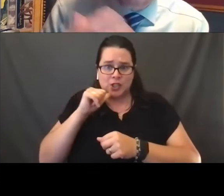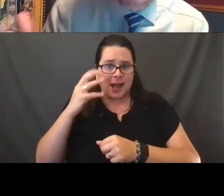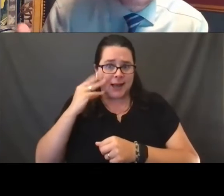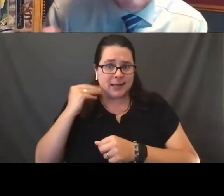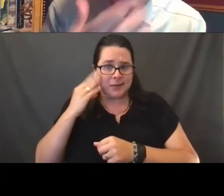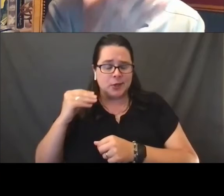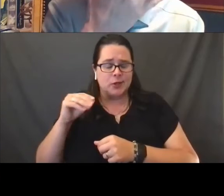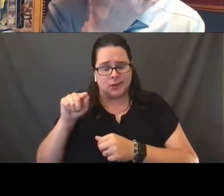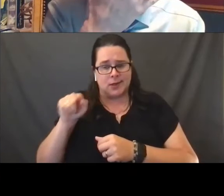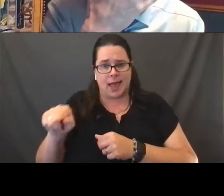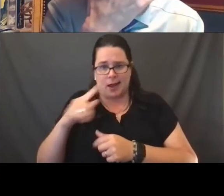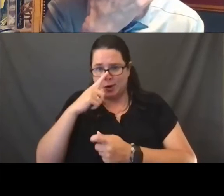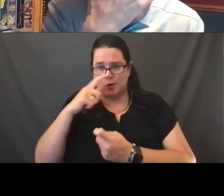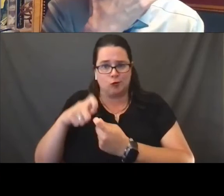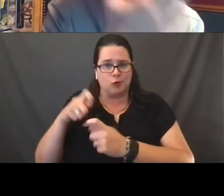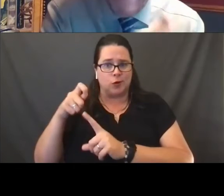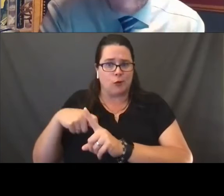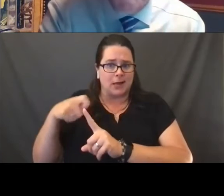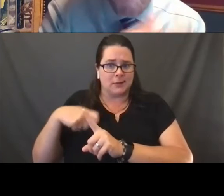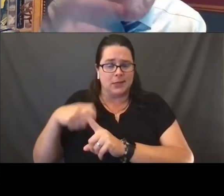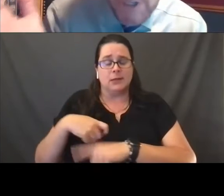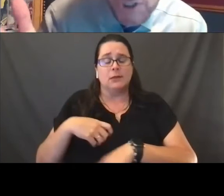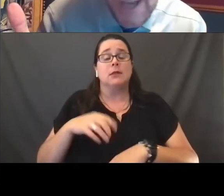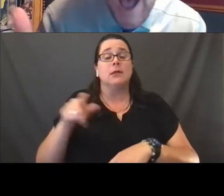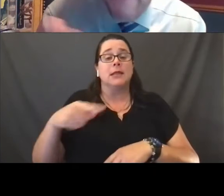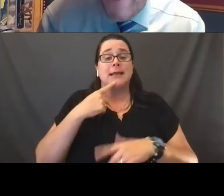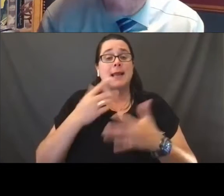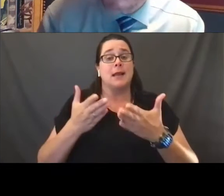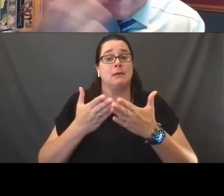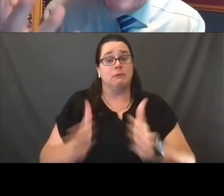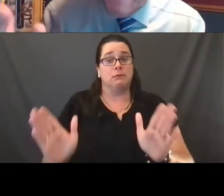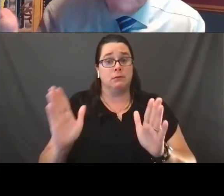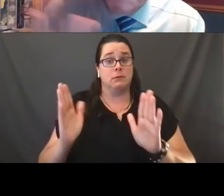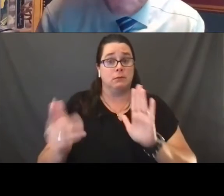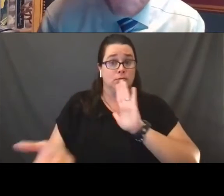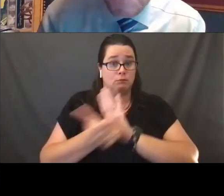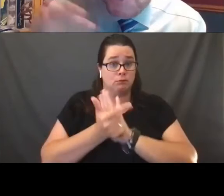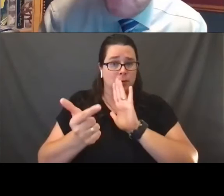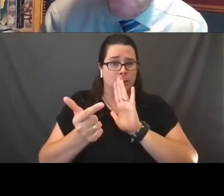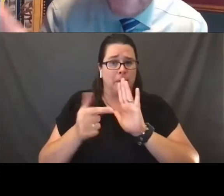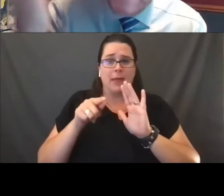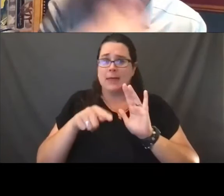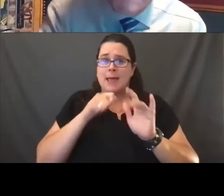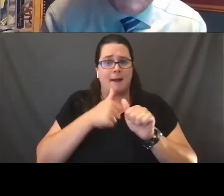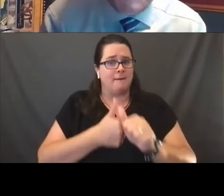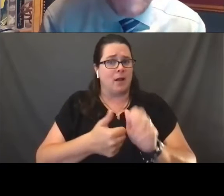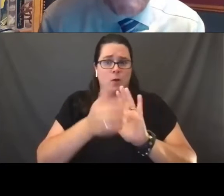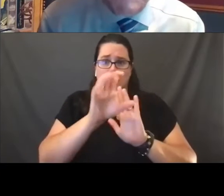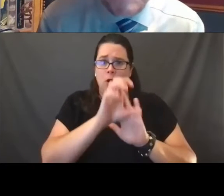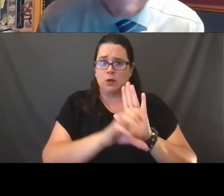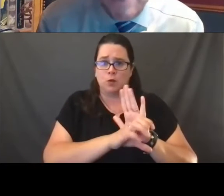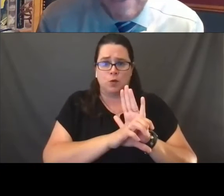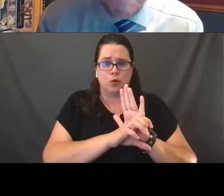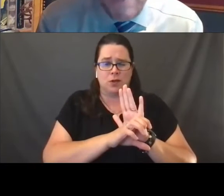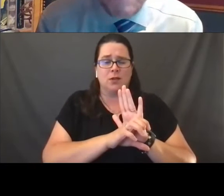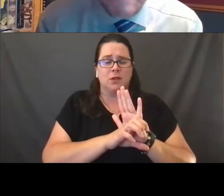Federal court had ruled that a blanket prohibition on that was unconstitutional. So going in just the opposite direction.